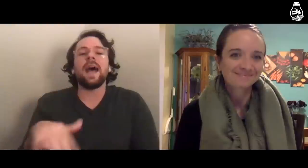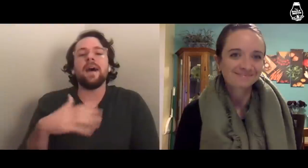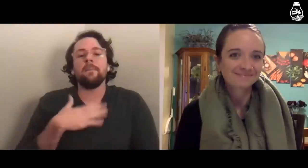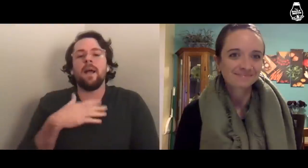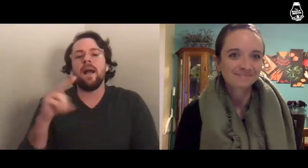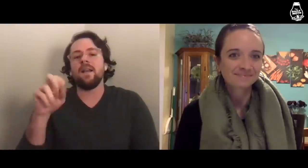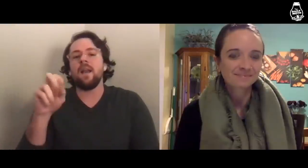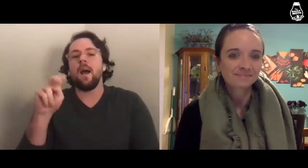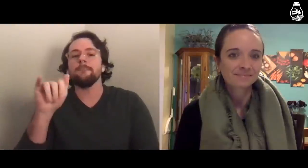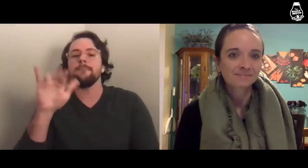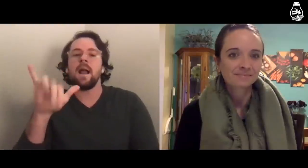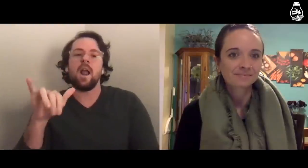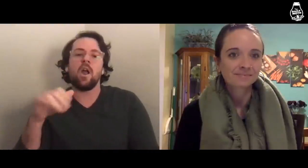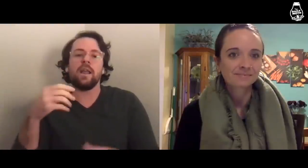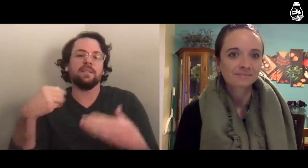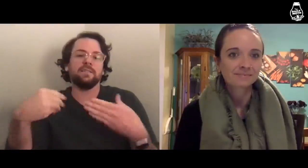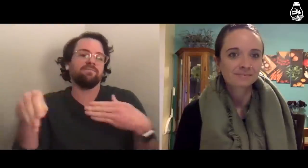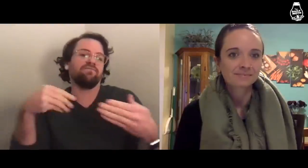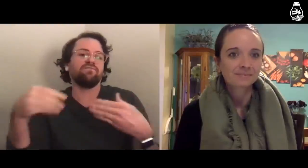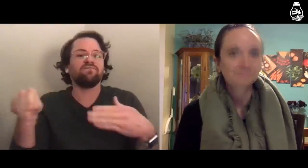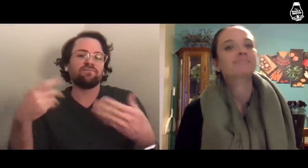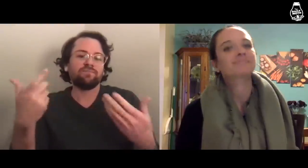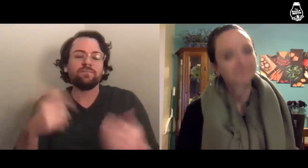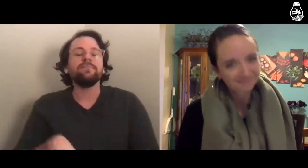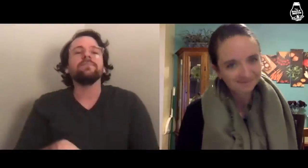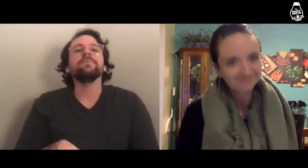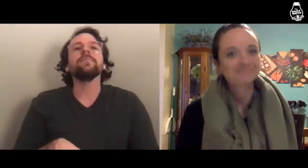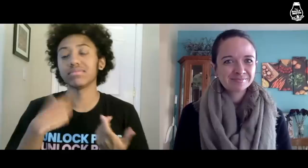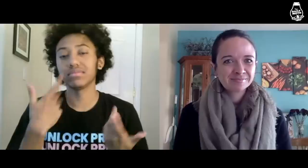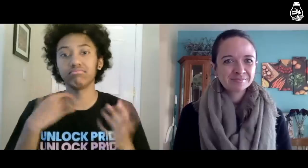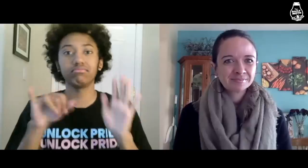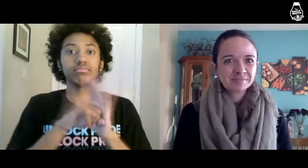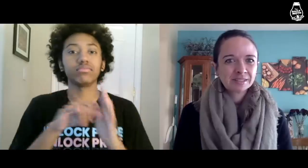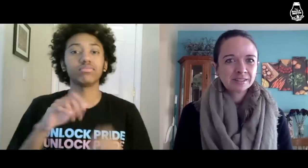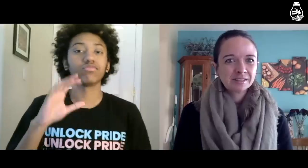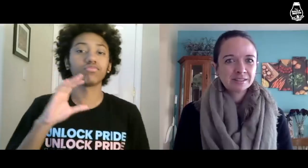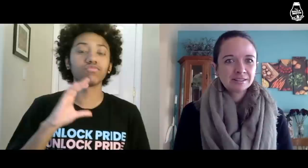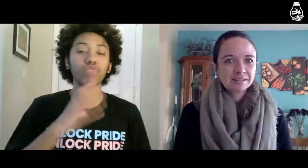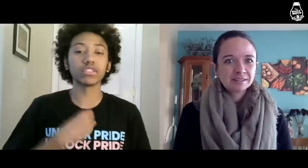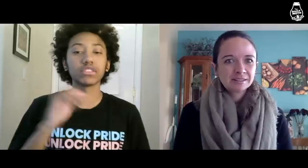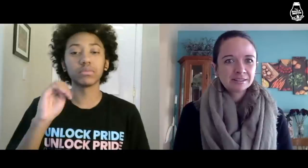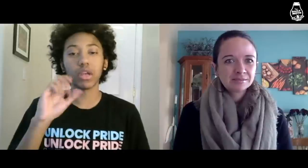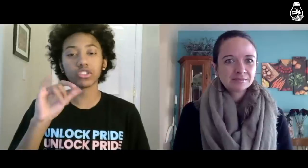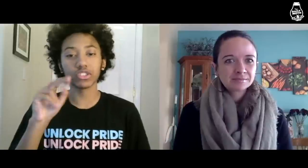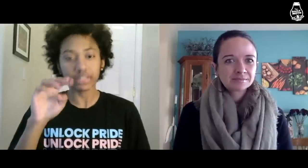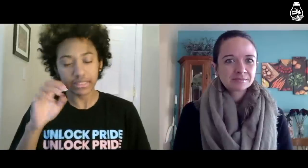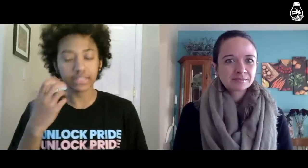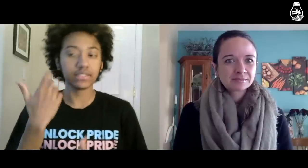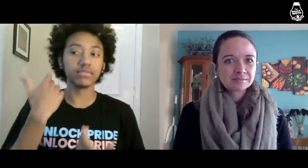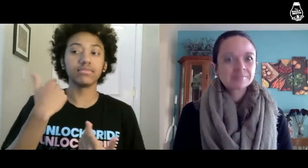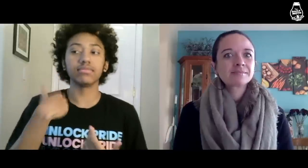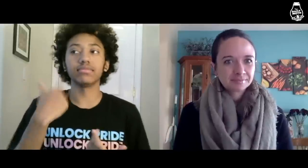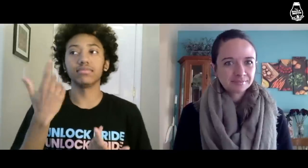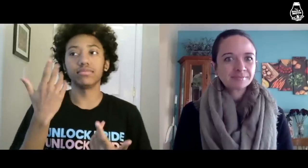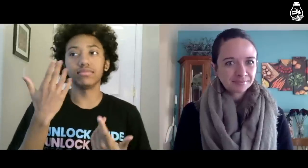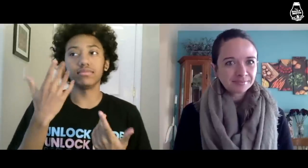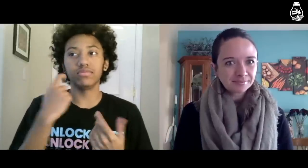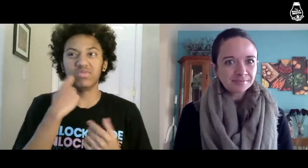So, that’s my nonbinary identity - I’m fluid. I identify as trans masculine.